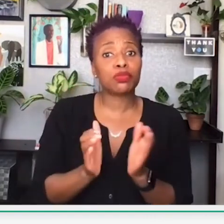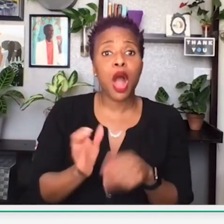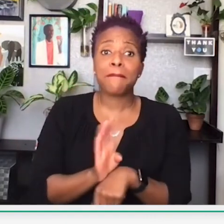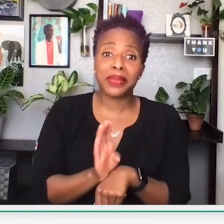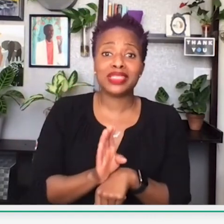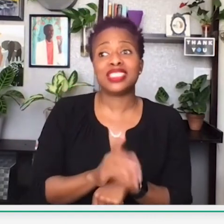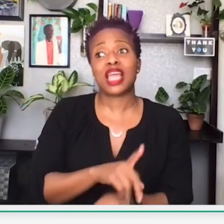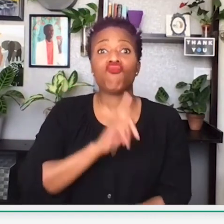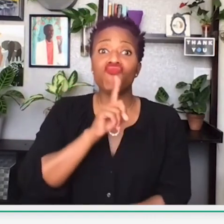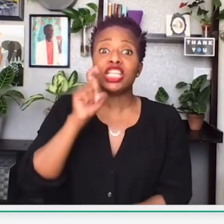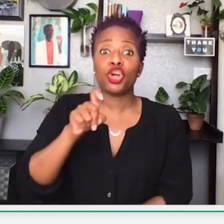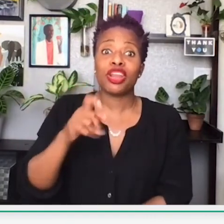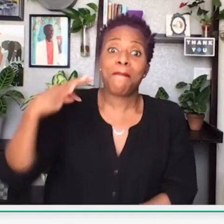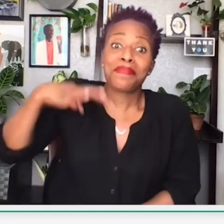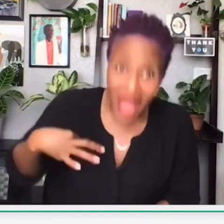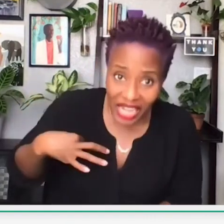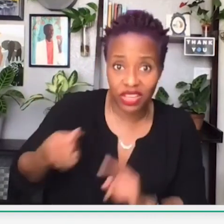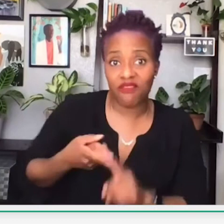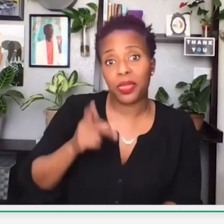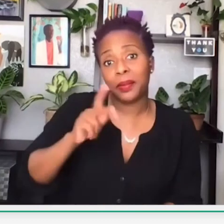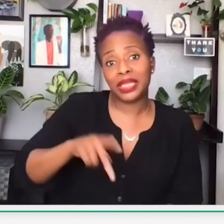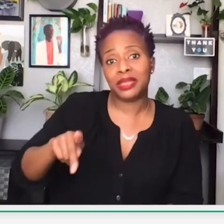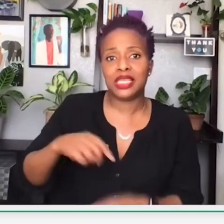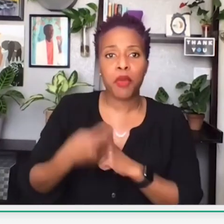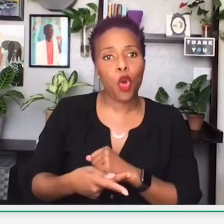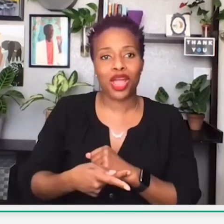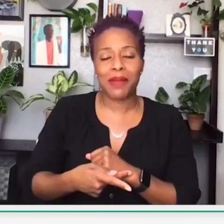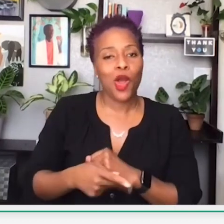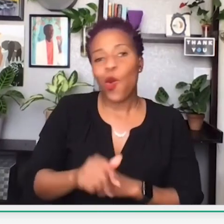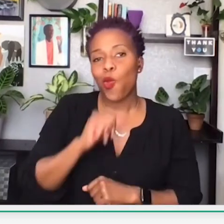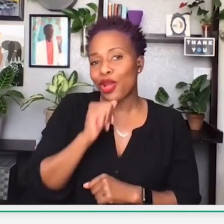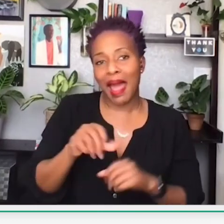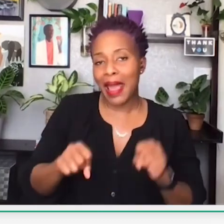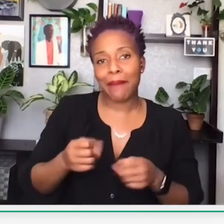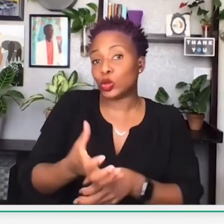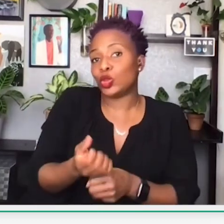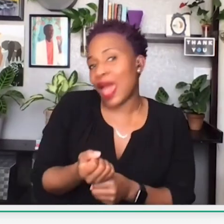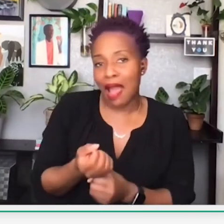The PPP money actually ran out very quickly. And small businesses that could really benefit